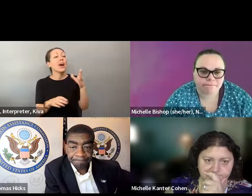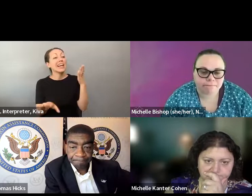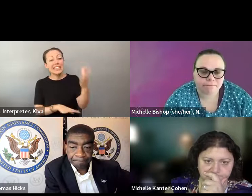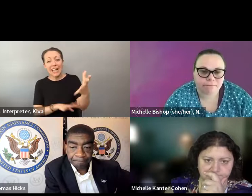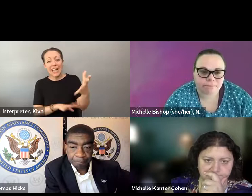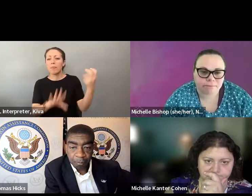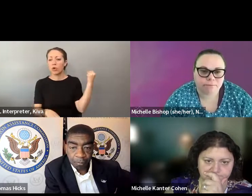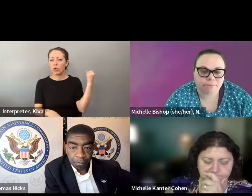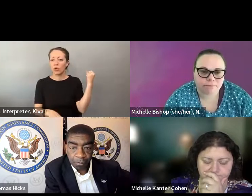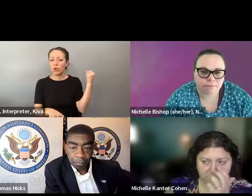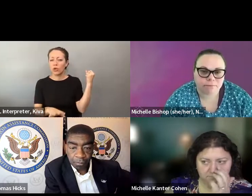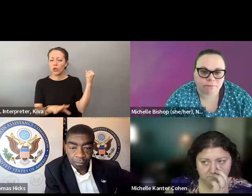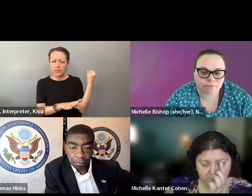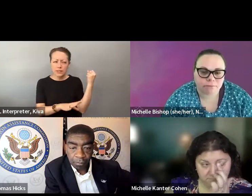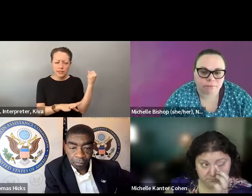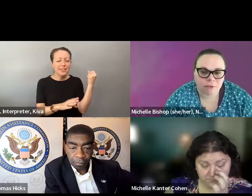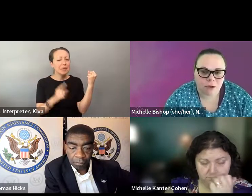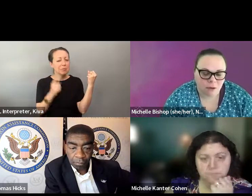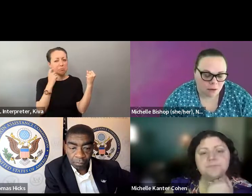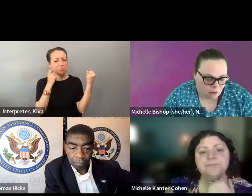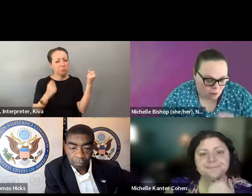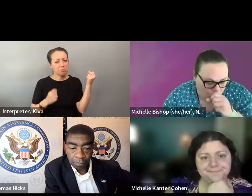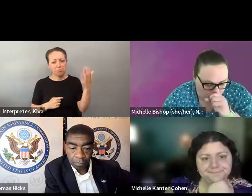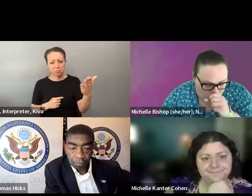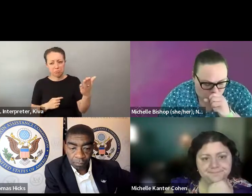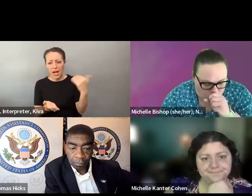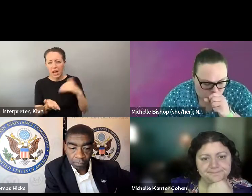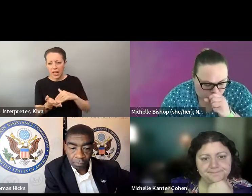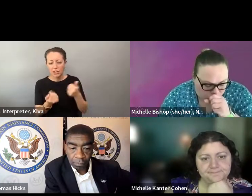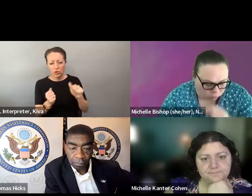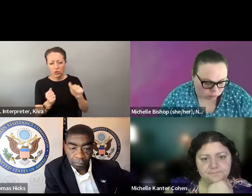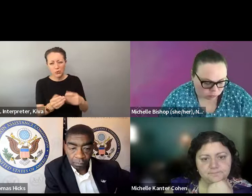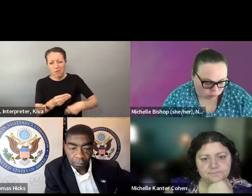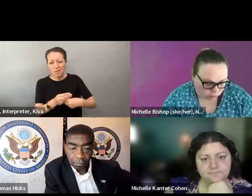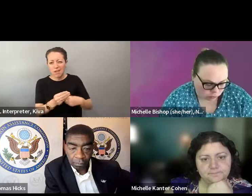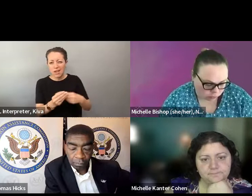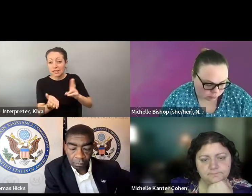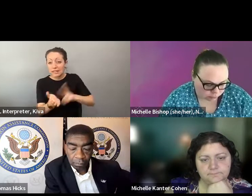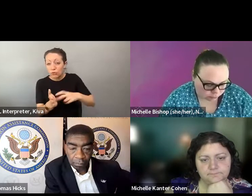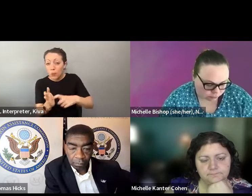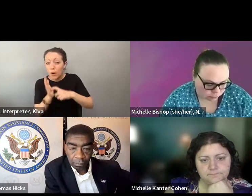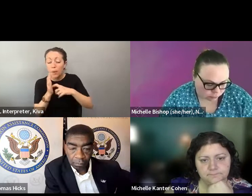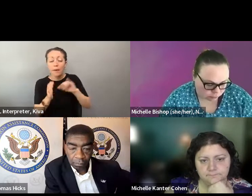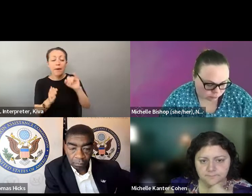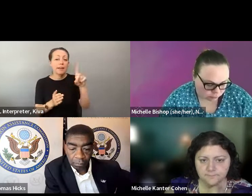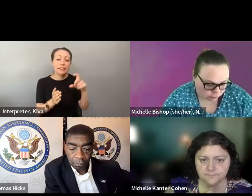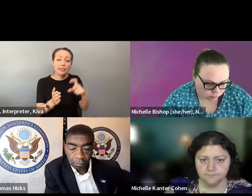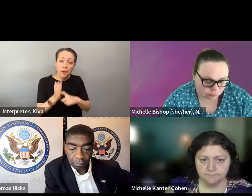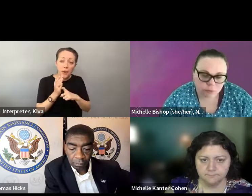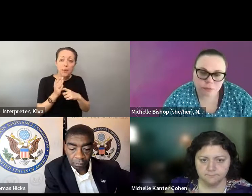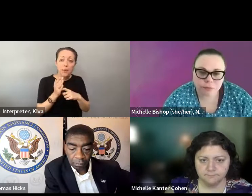They pulled it last session and required it. So it will be back. And there's multiple issues